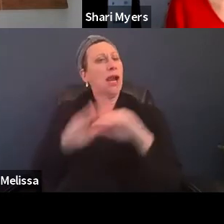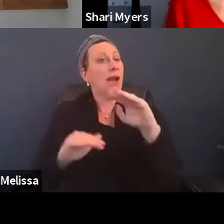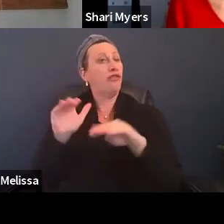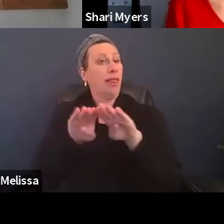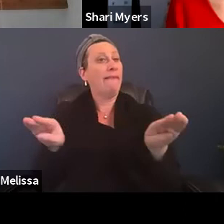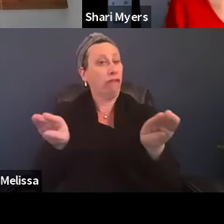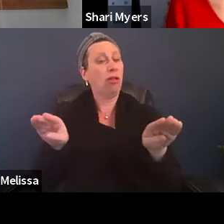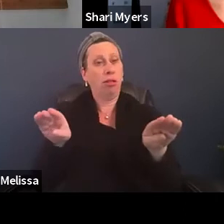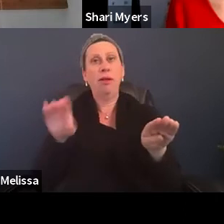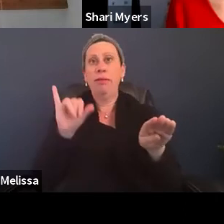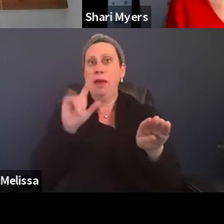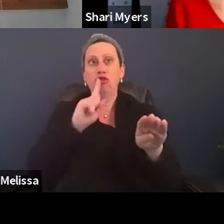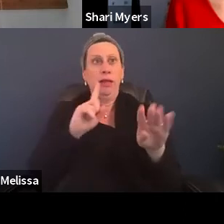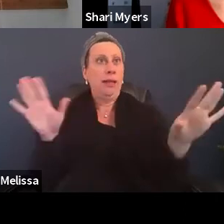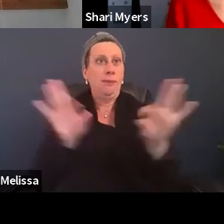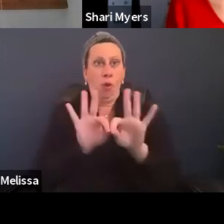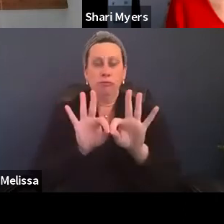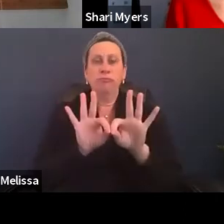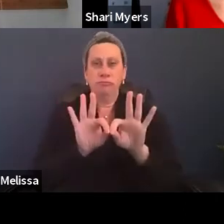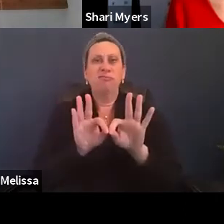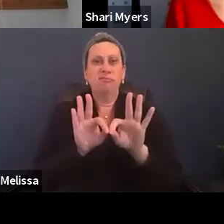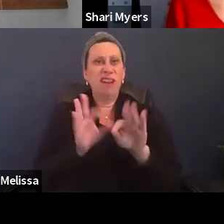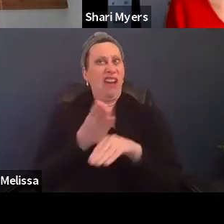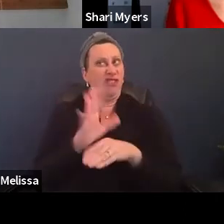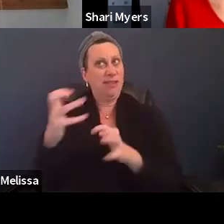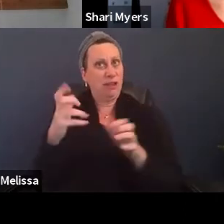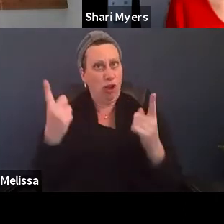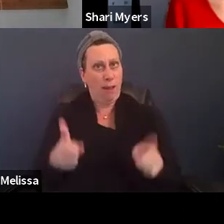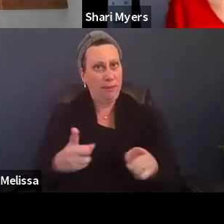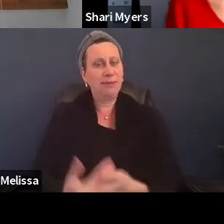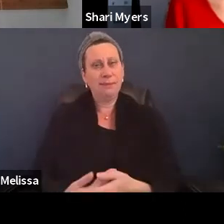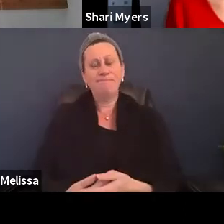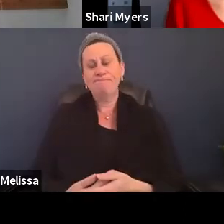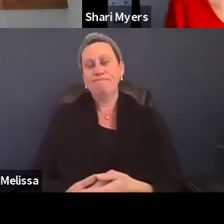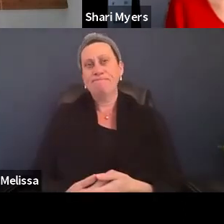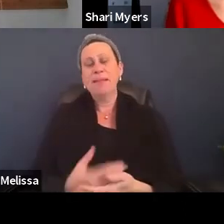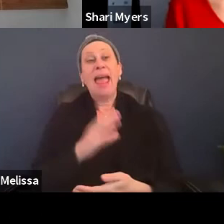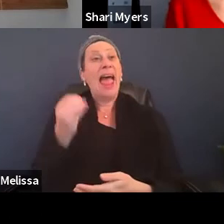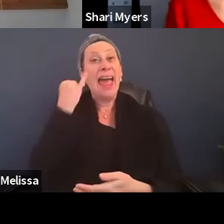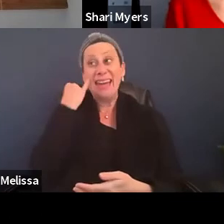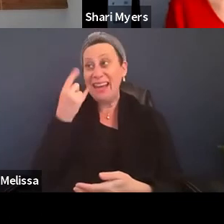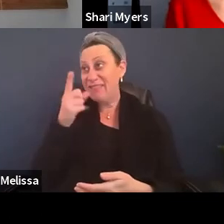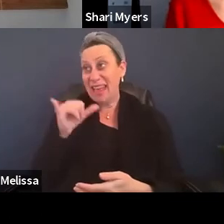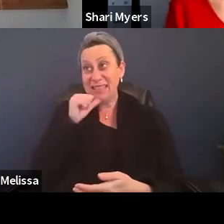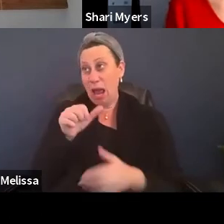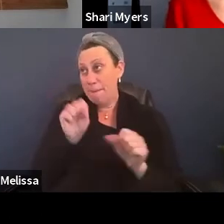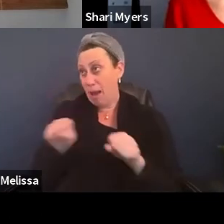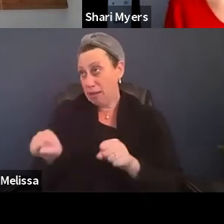That's super important after a disaster. And then if that's not available to them,